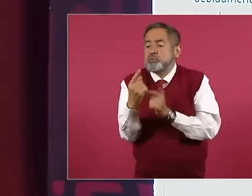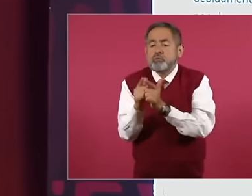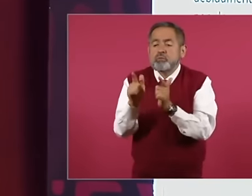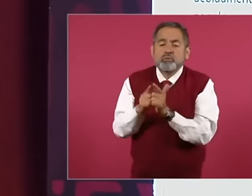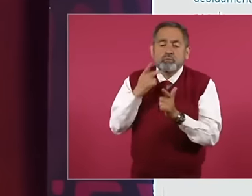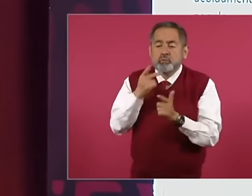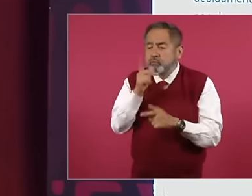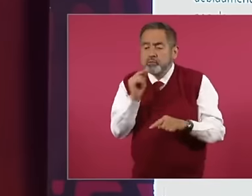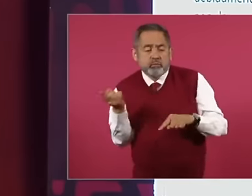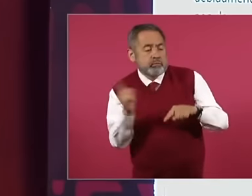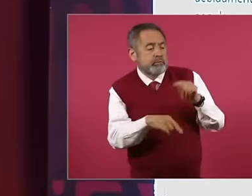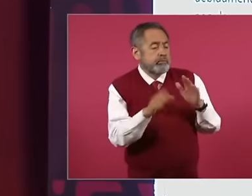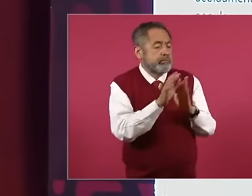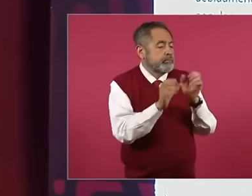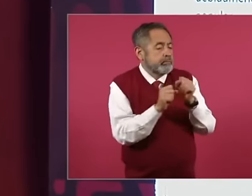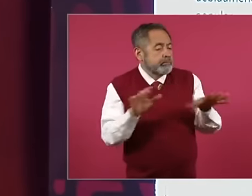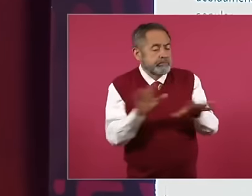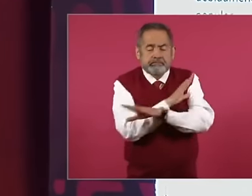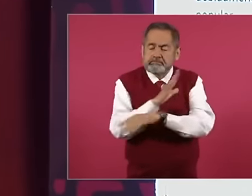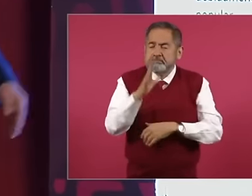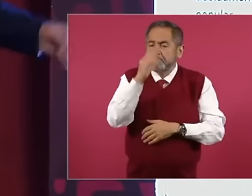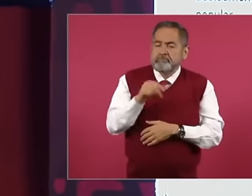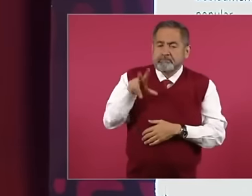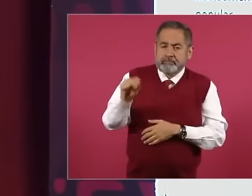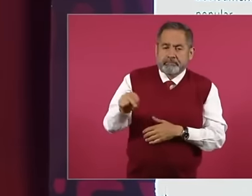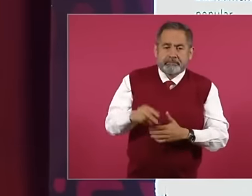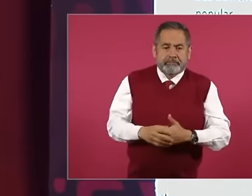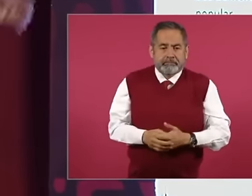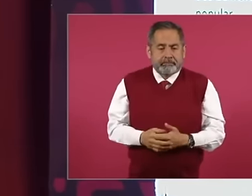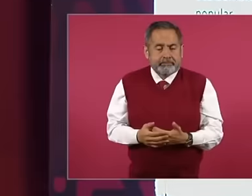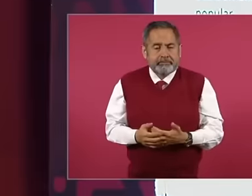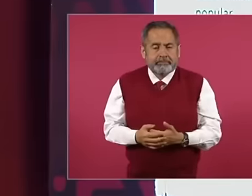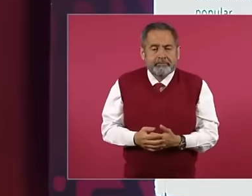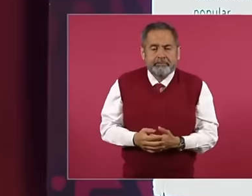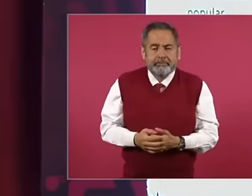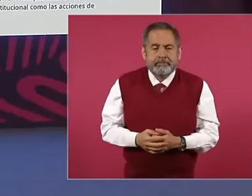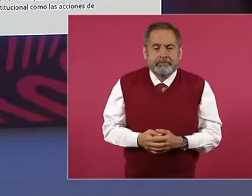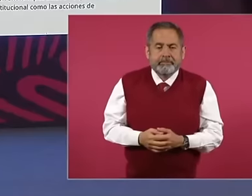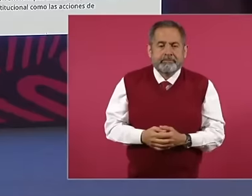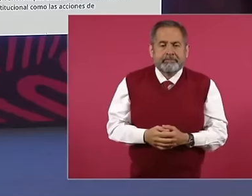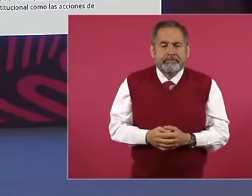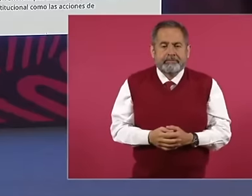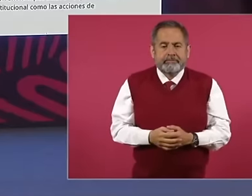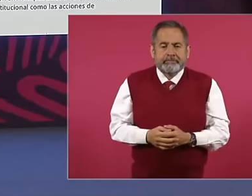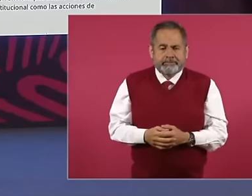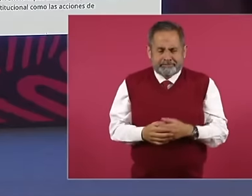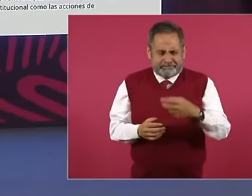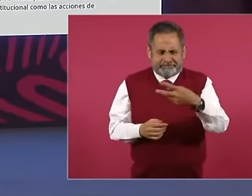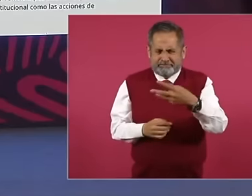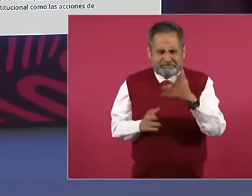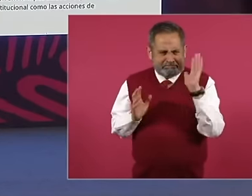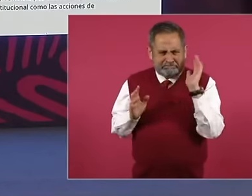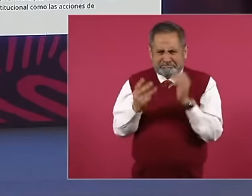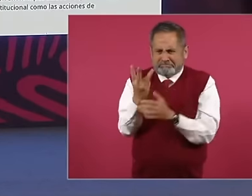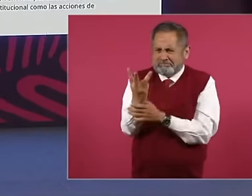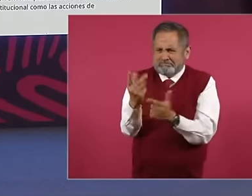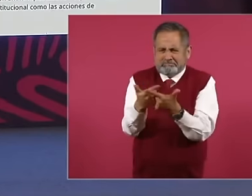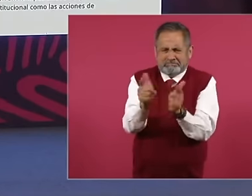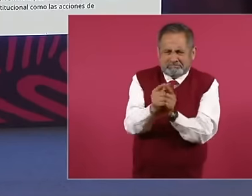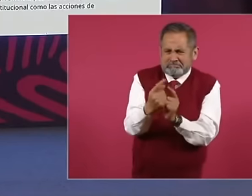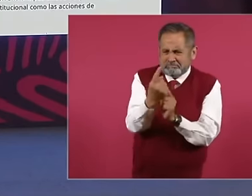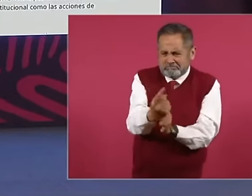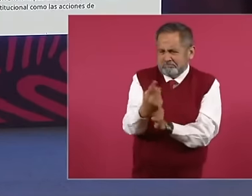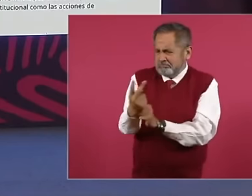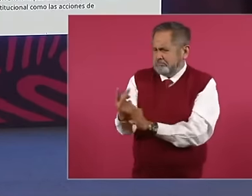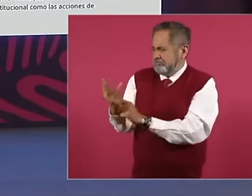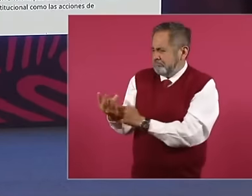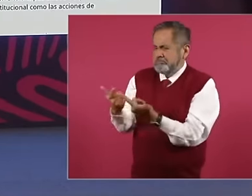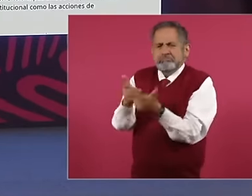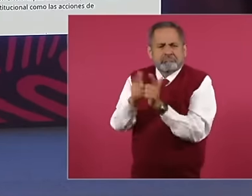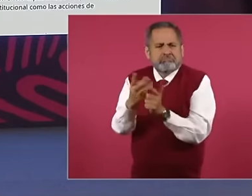Constitution. There are three parties,